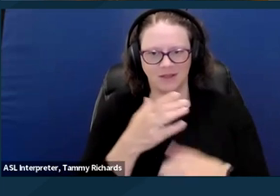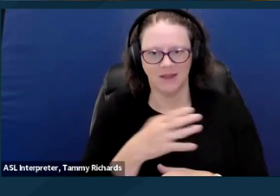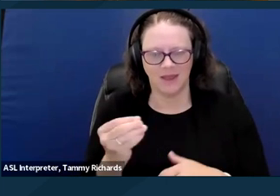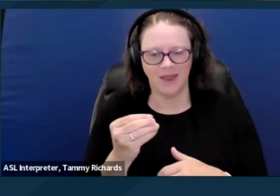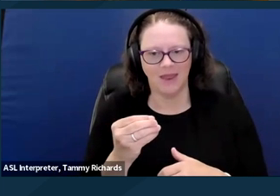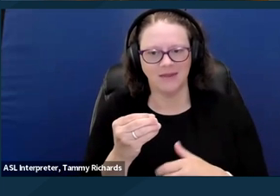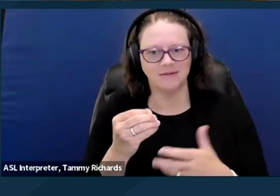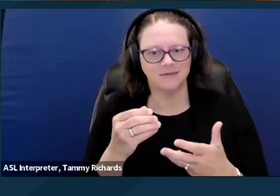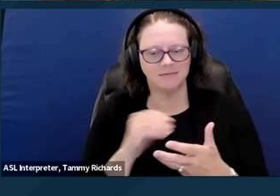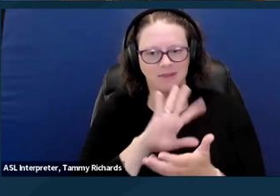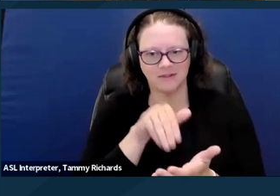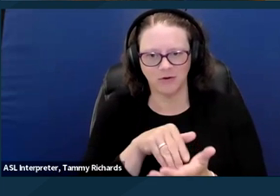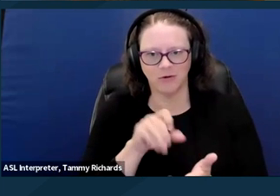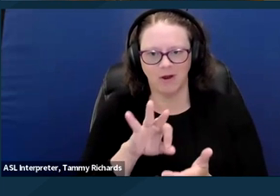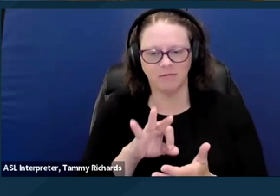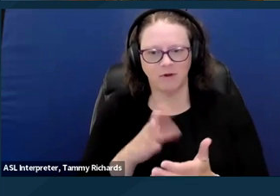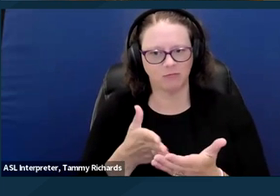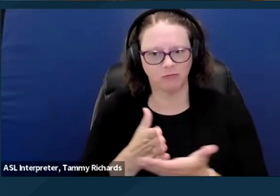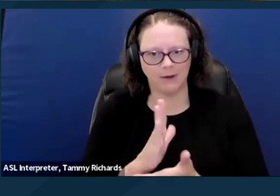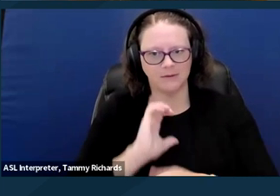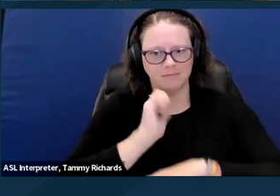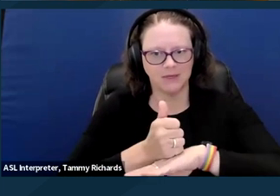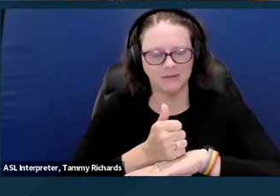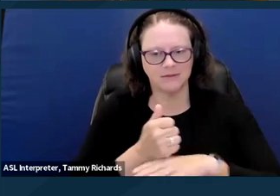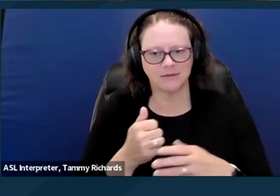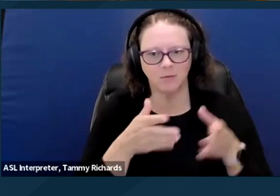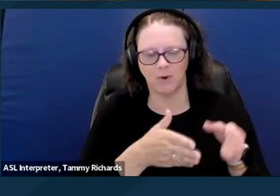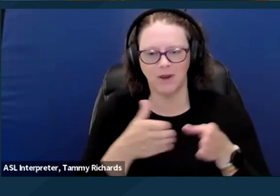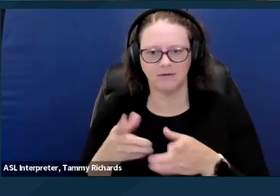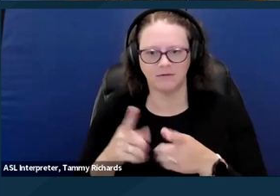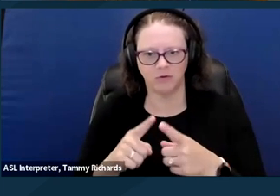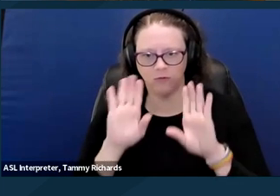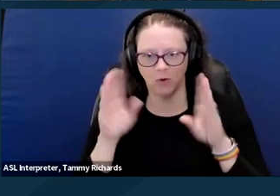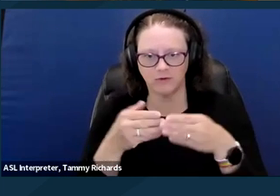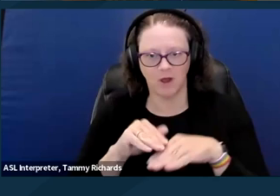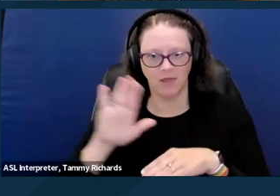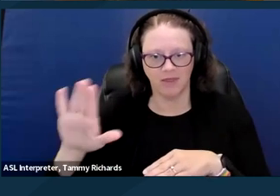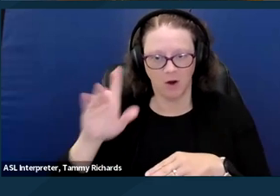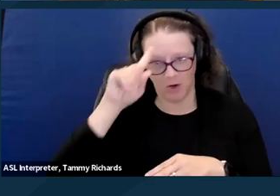centering their dignity and autonomy. I like to zoom out,